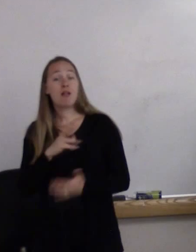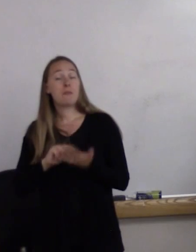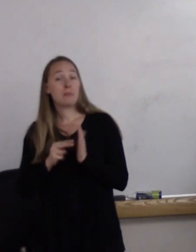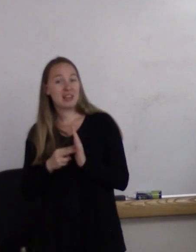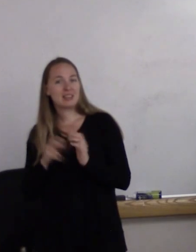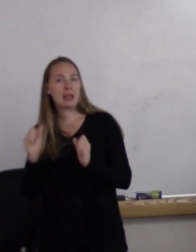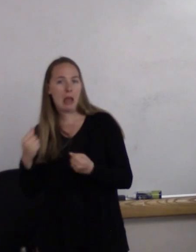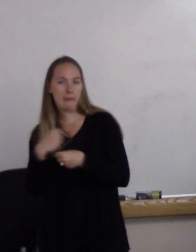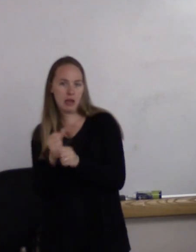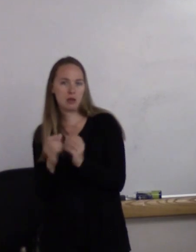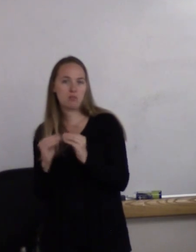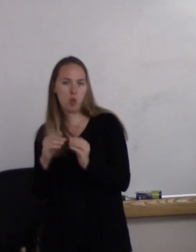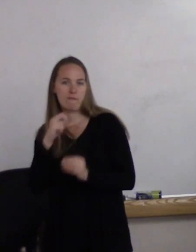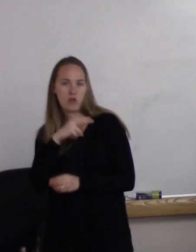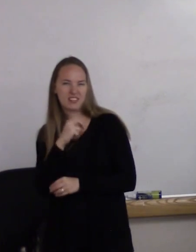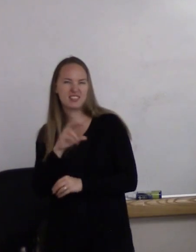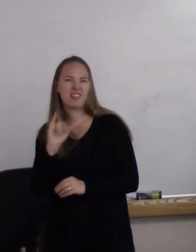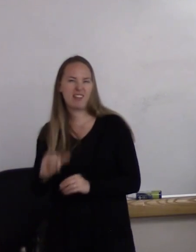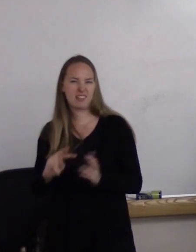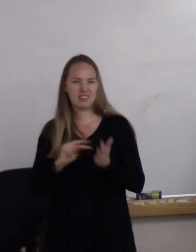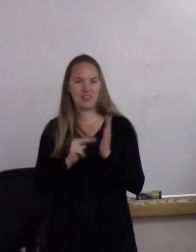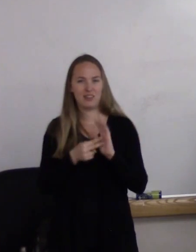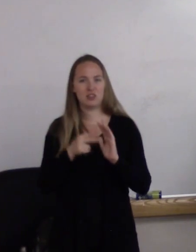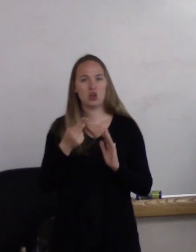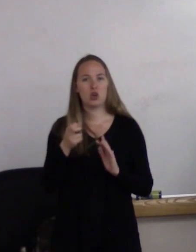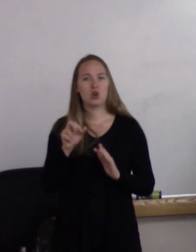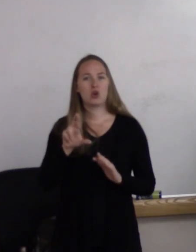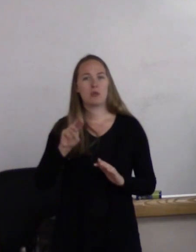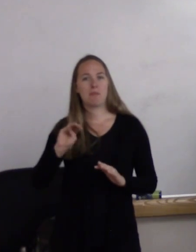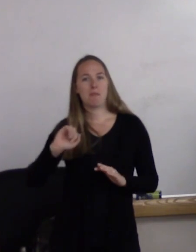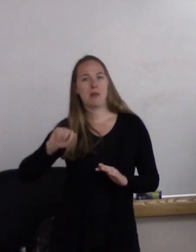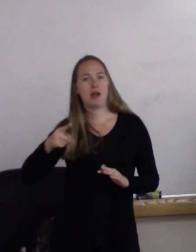That is the definition of a hermaphrodite. Humans cannot do that.